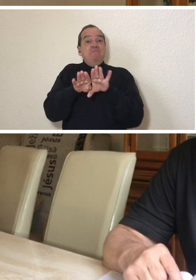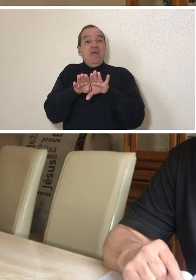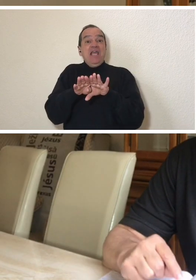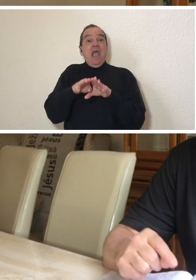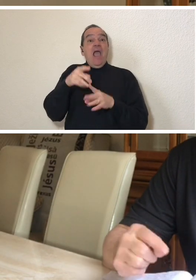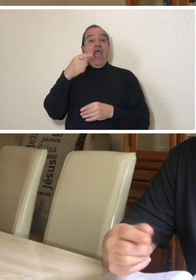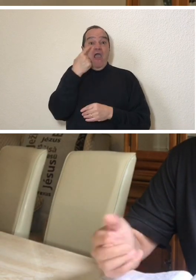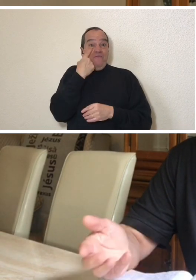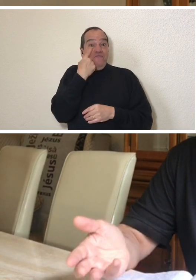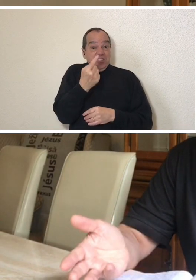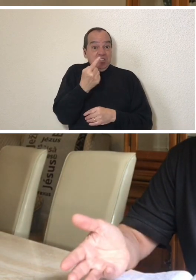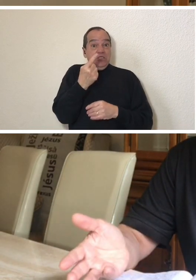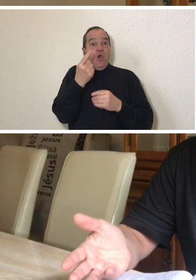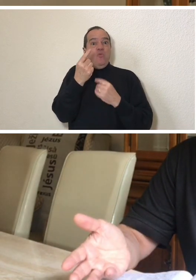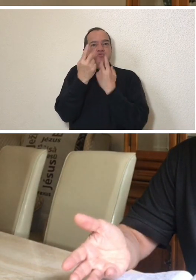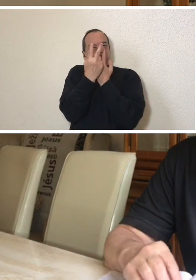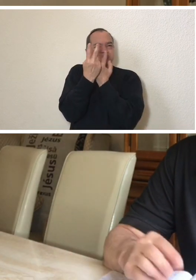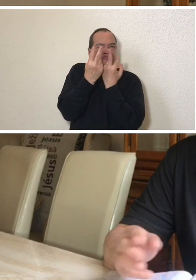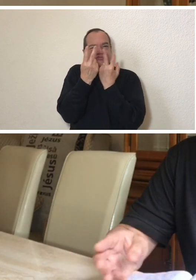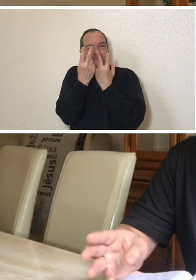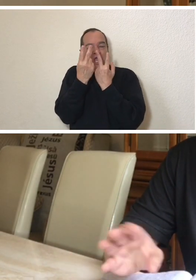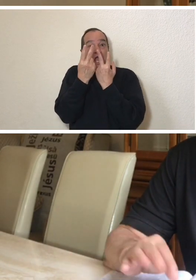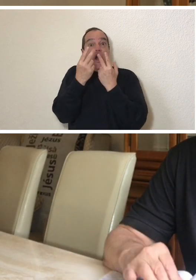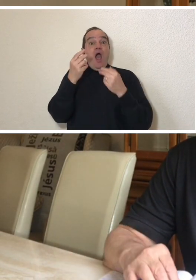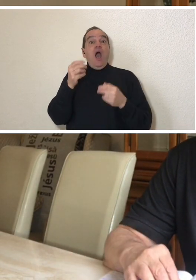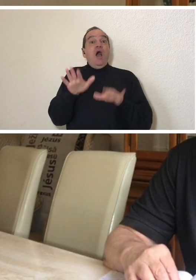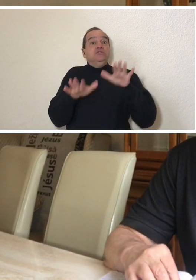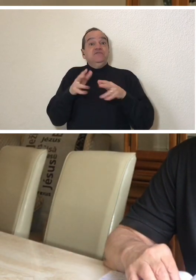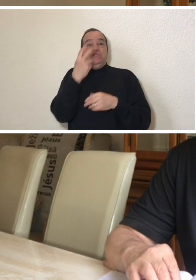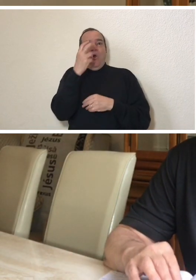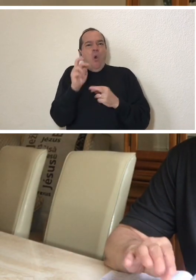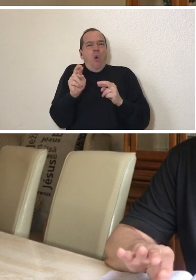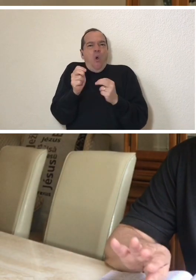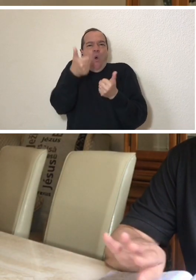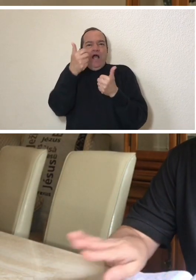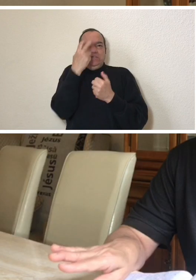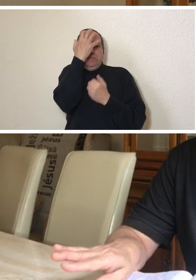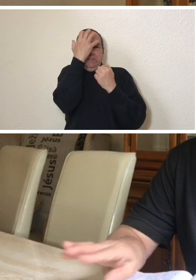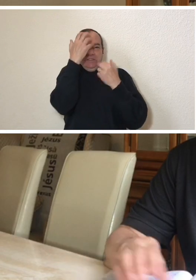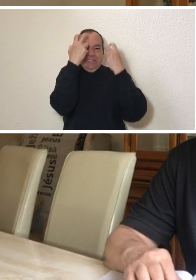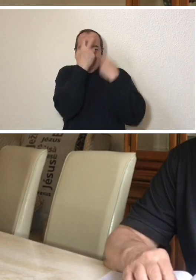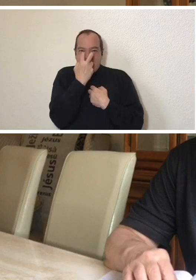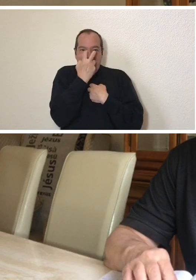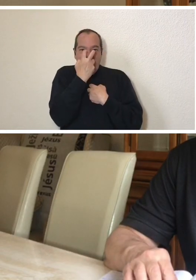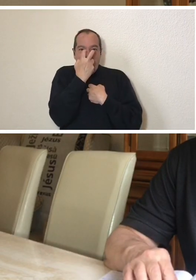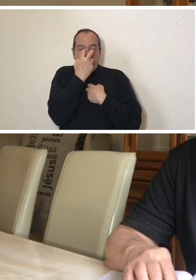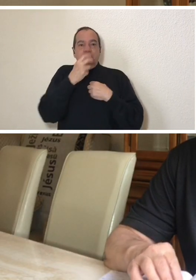As soon as I went to the doctor, allergy and stress were ruled out at that time